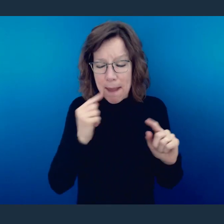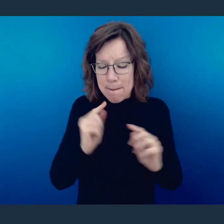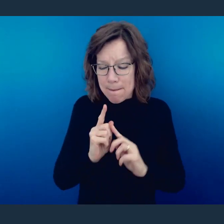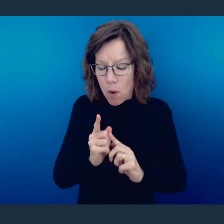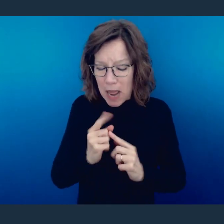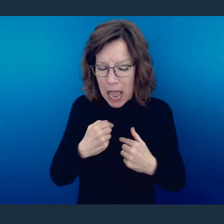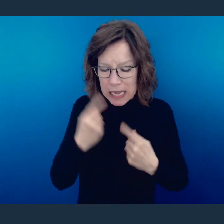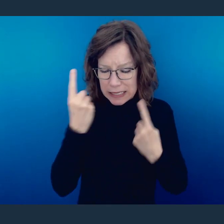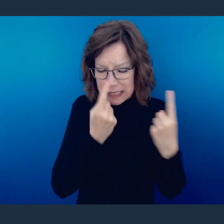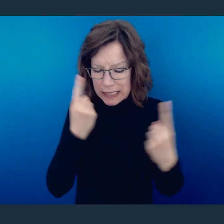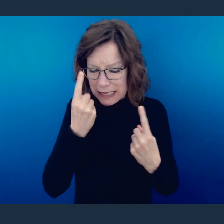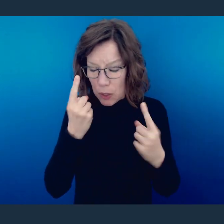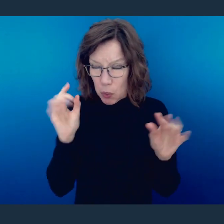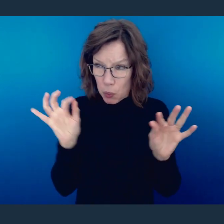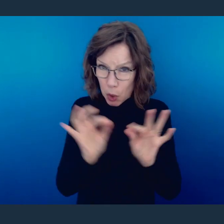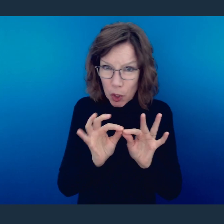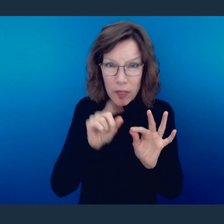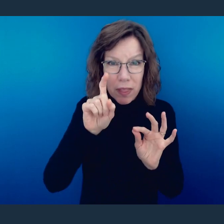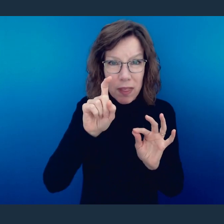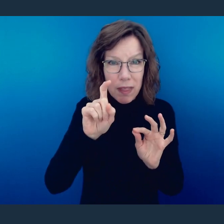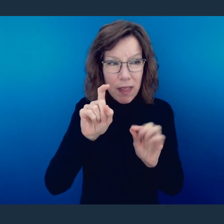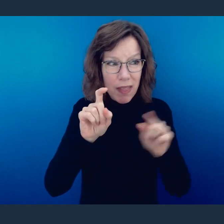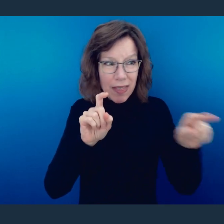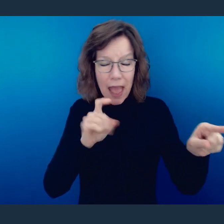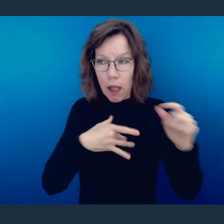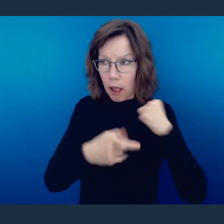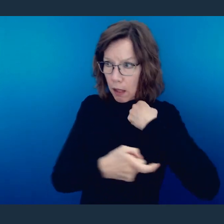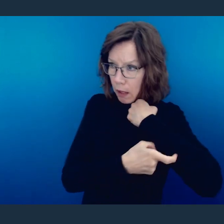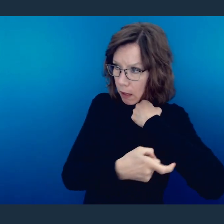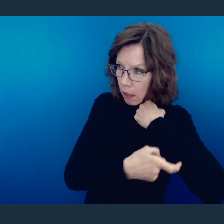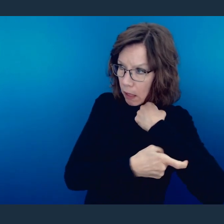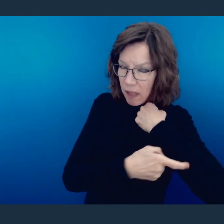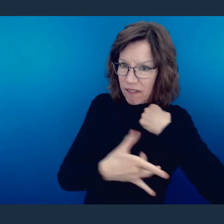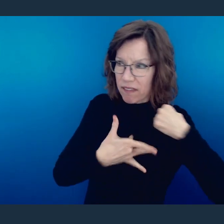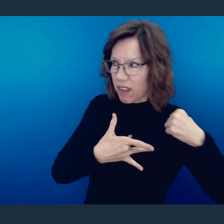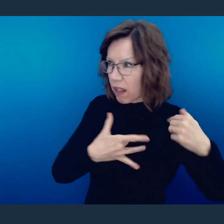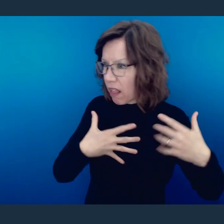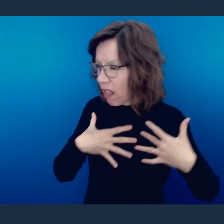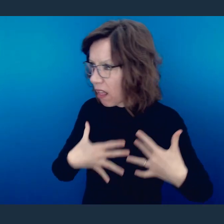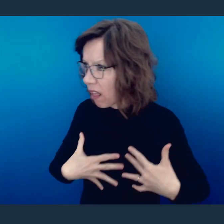then in that moment, you have to consider, is this worth their detriment? Is this worth